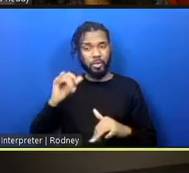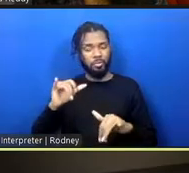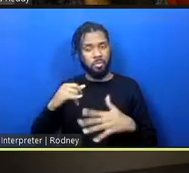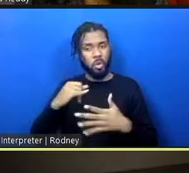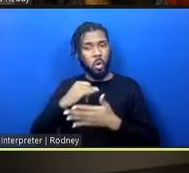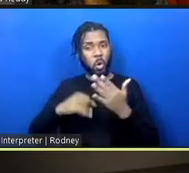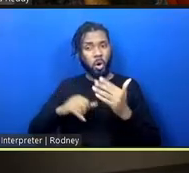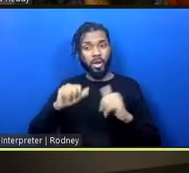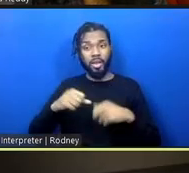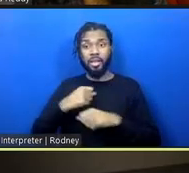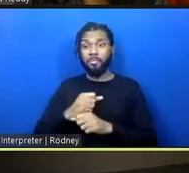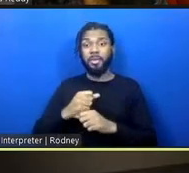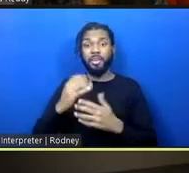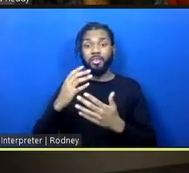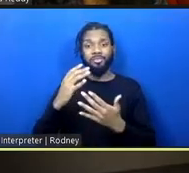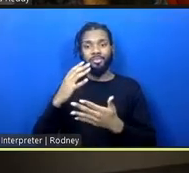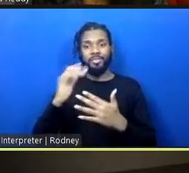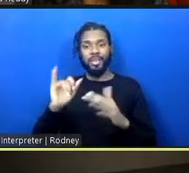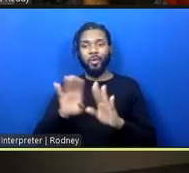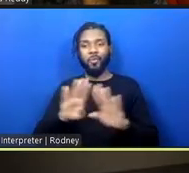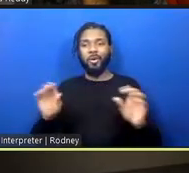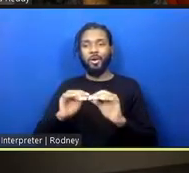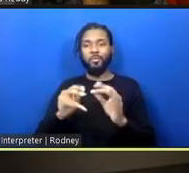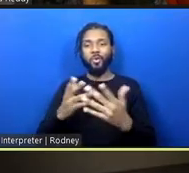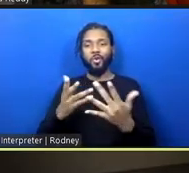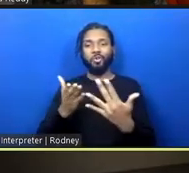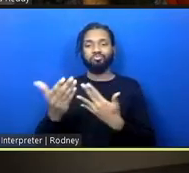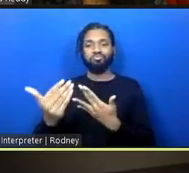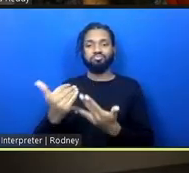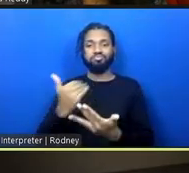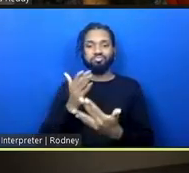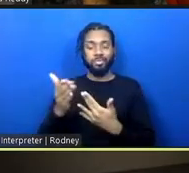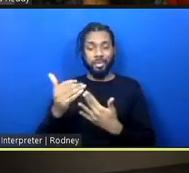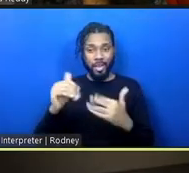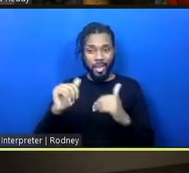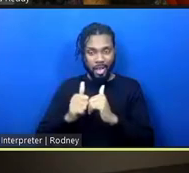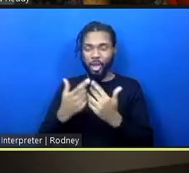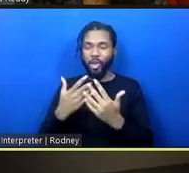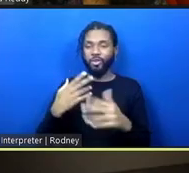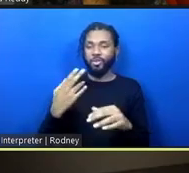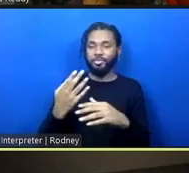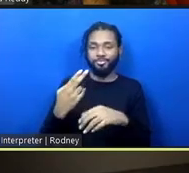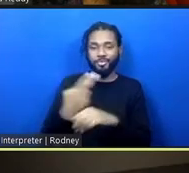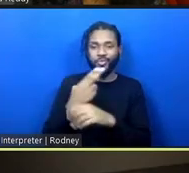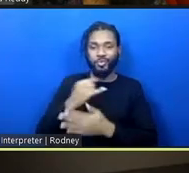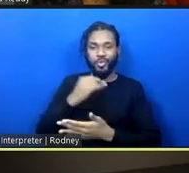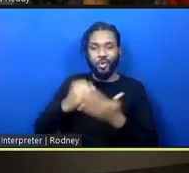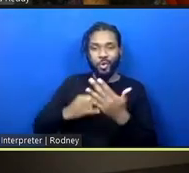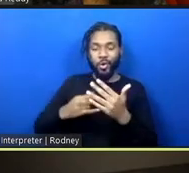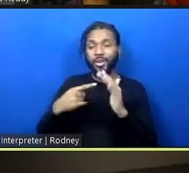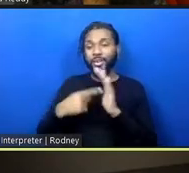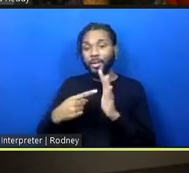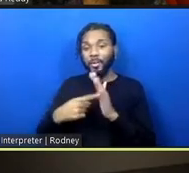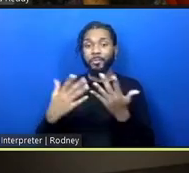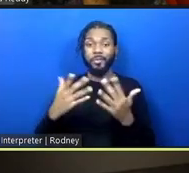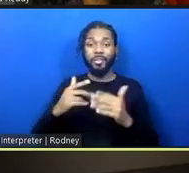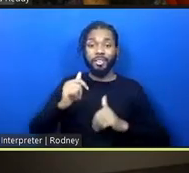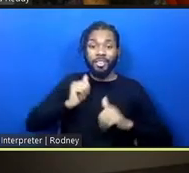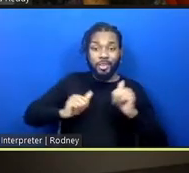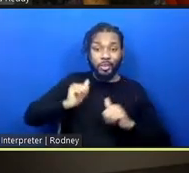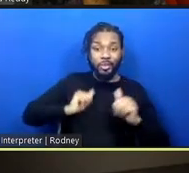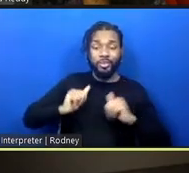porous, that through these artistic actions using theater, creating theater